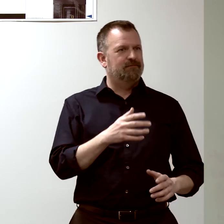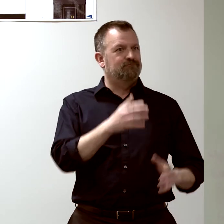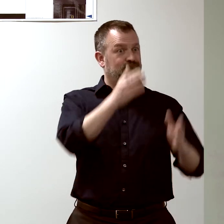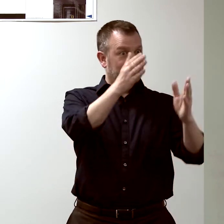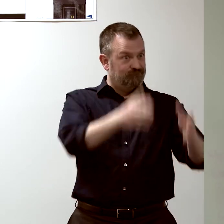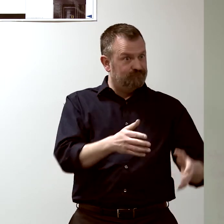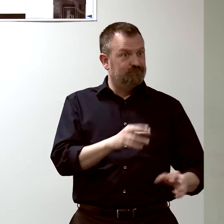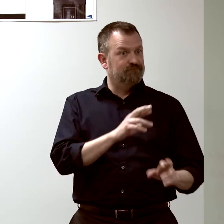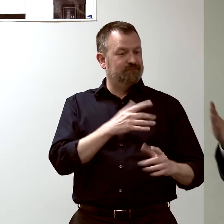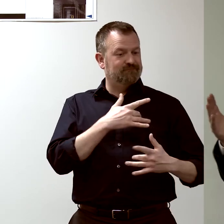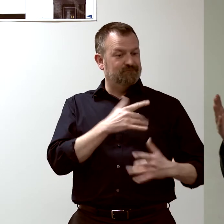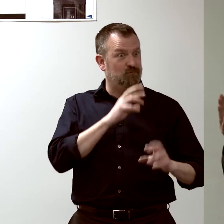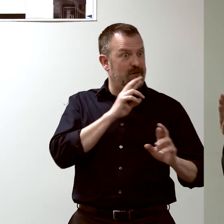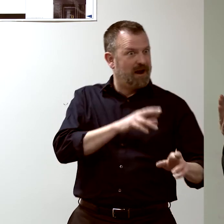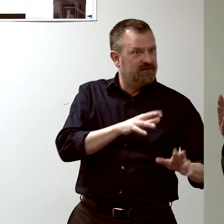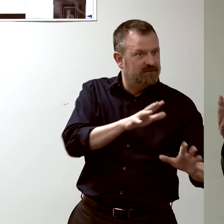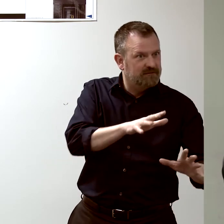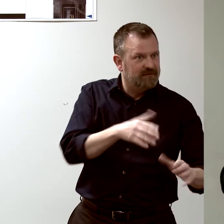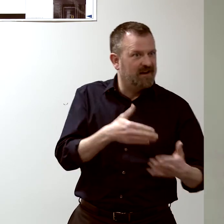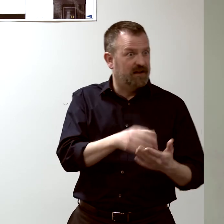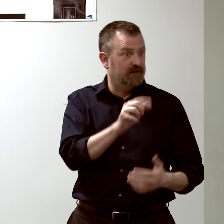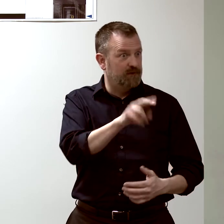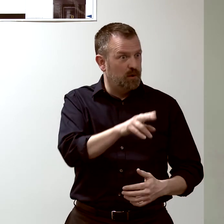and similar reactivity to the flu...